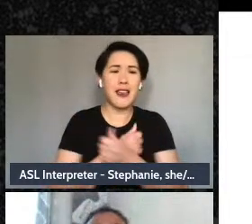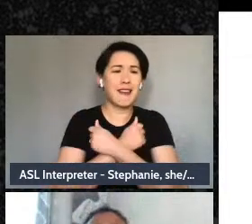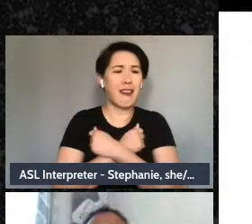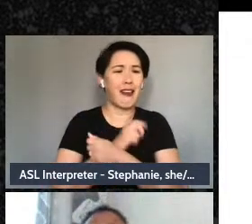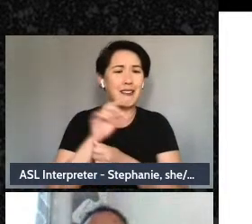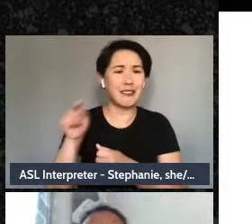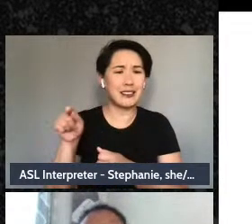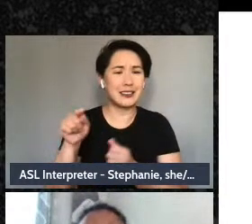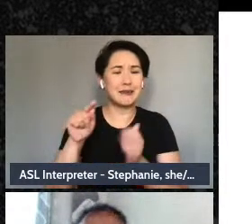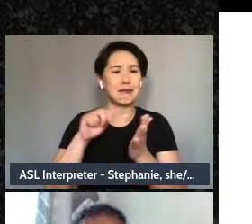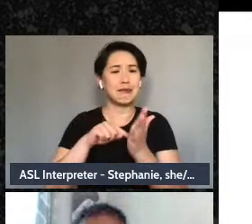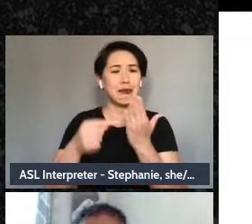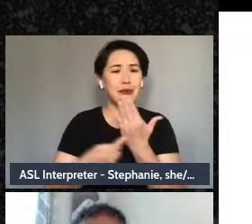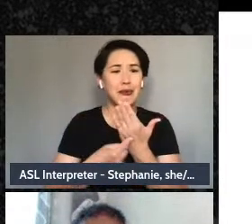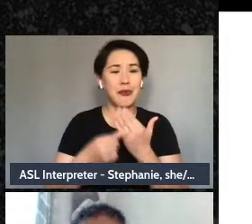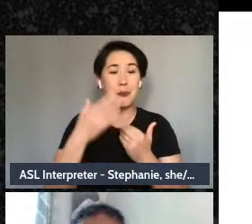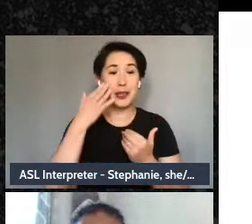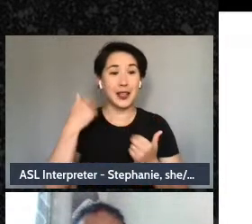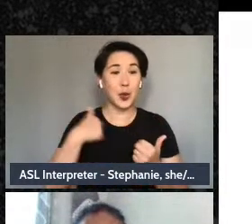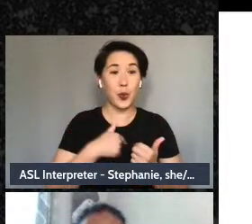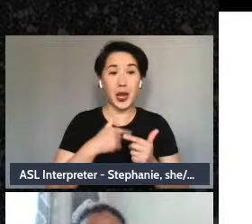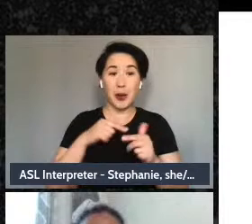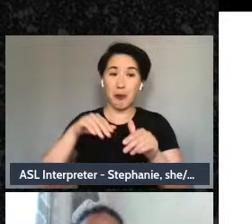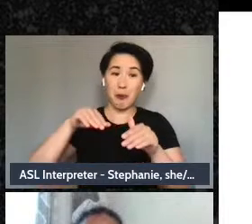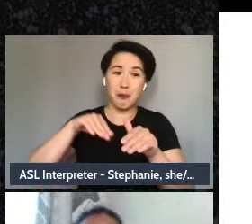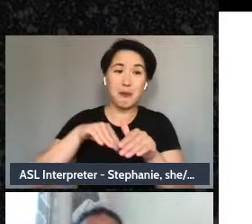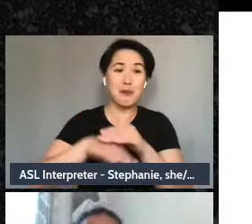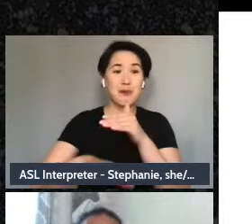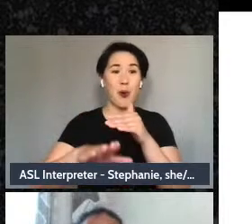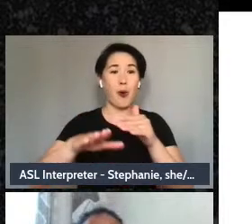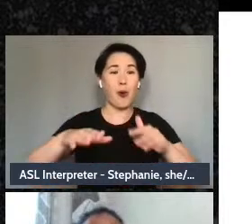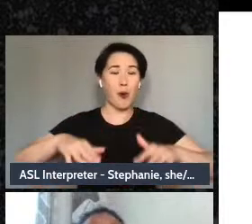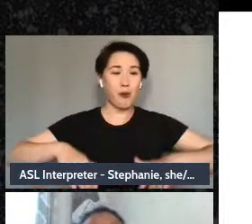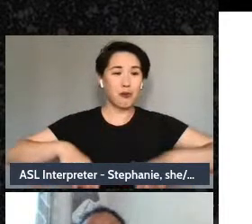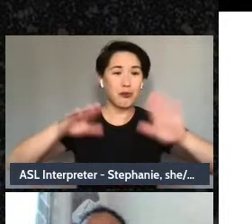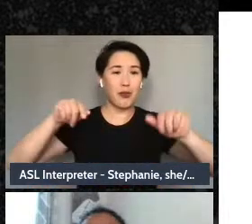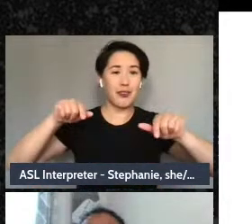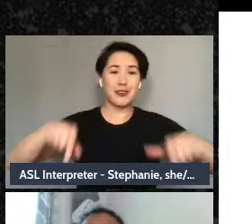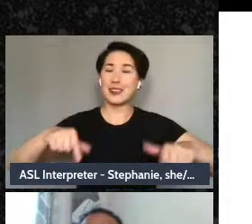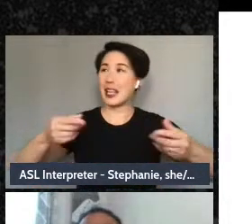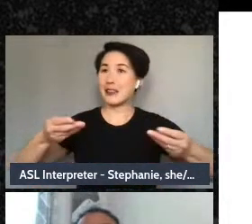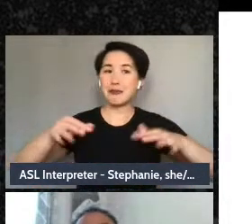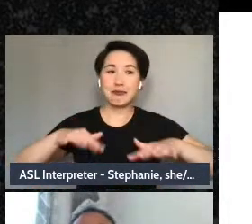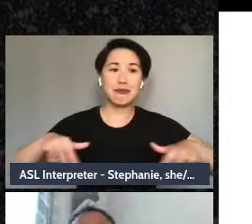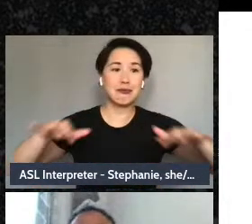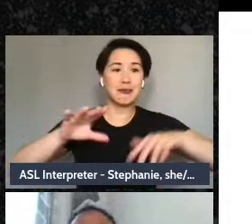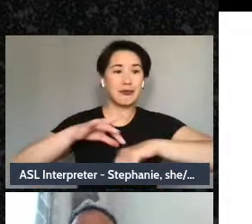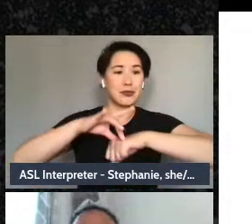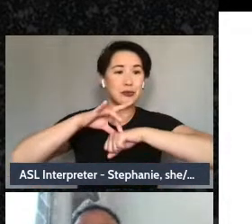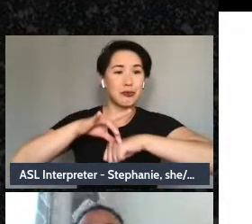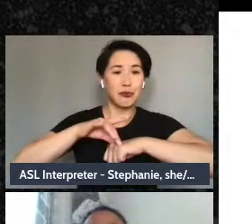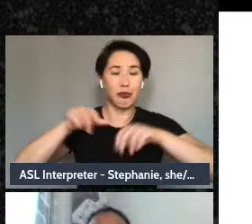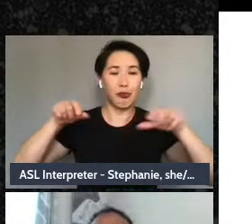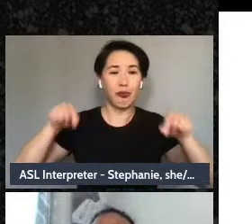we were born on this planet and this earth, and there was so much under capitalism and